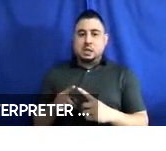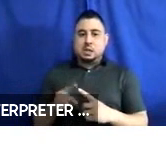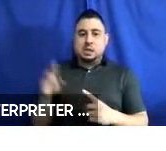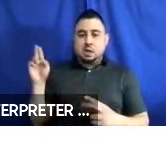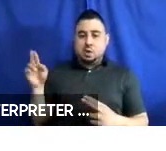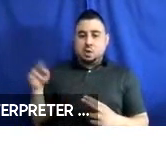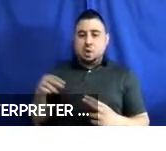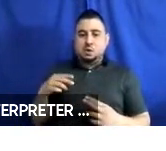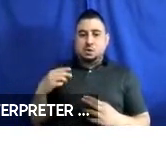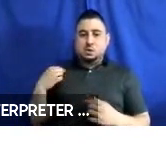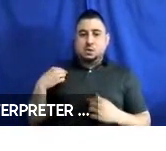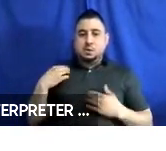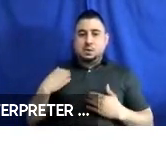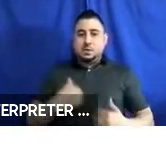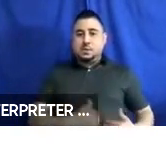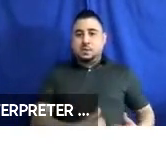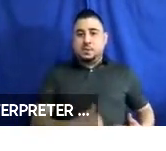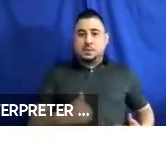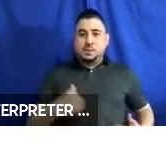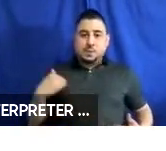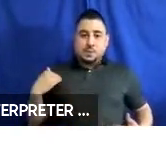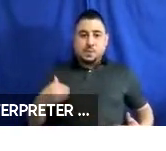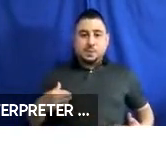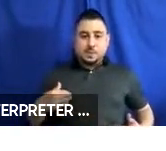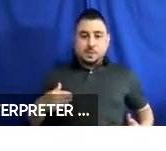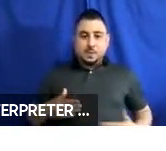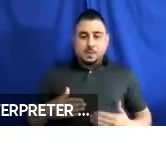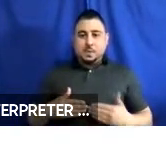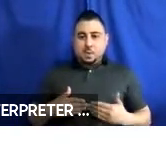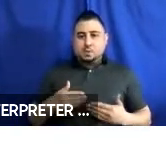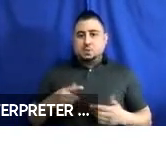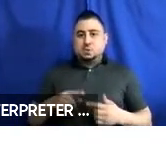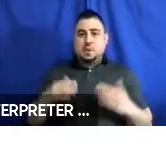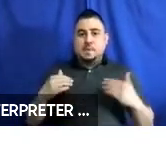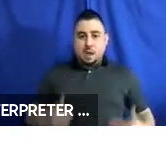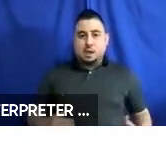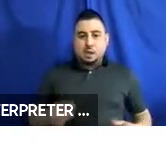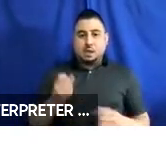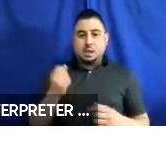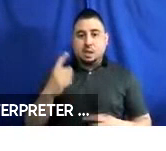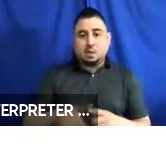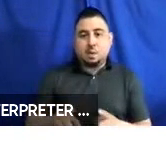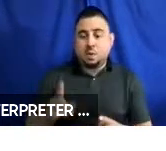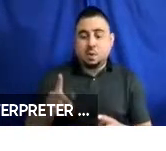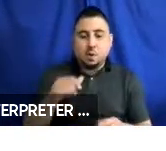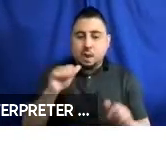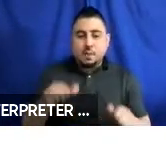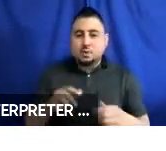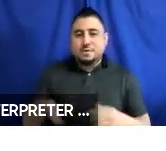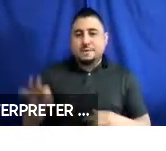to the outboard or inboard part of the occupant. But we weren’t able to find a solution with